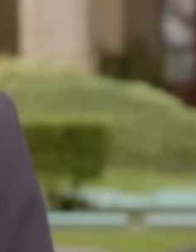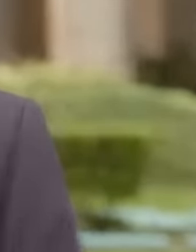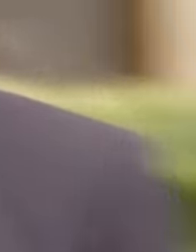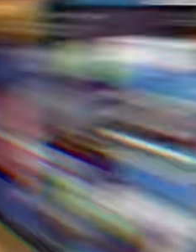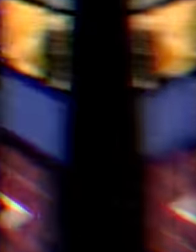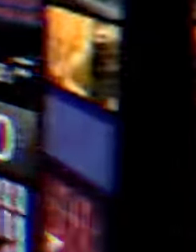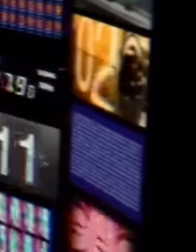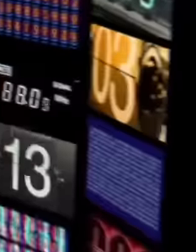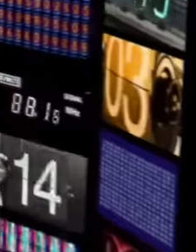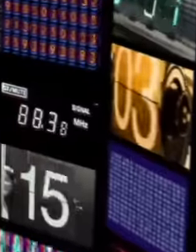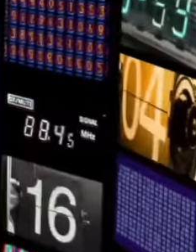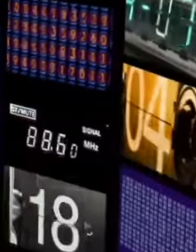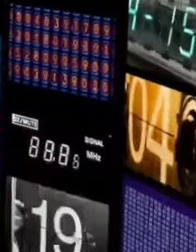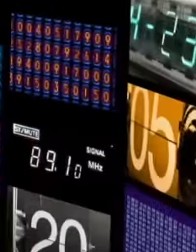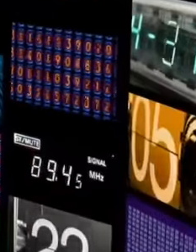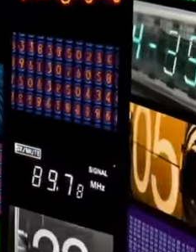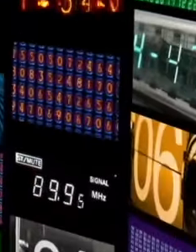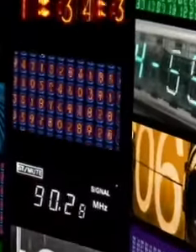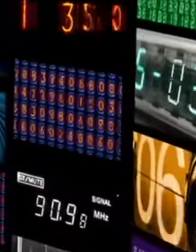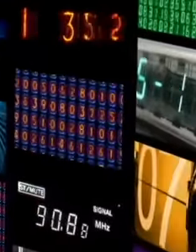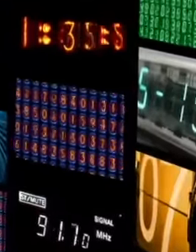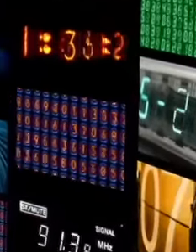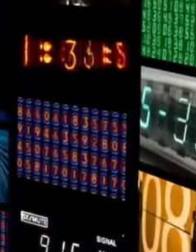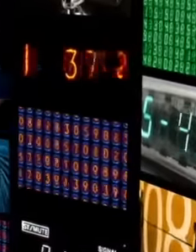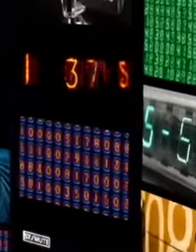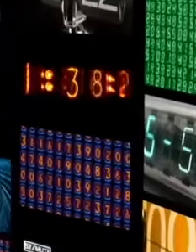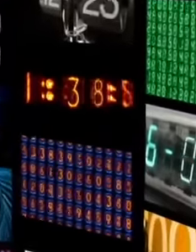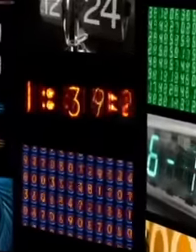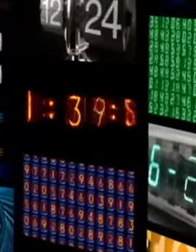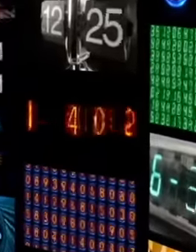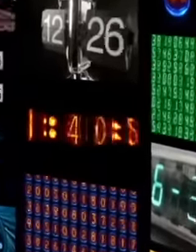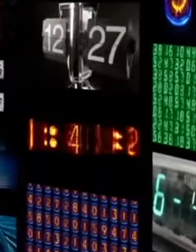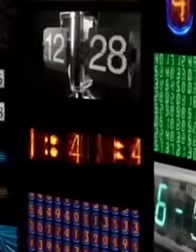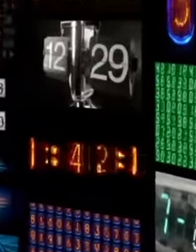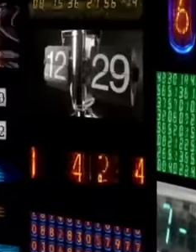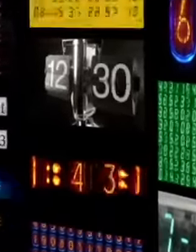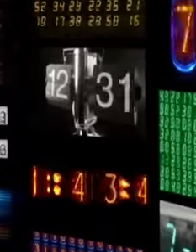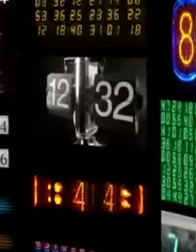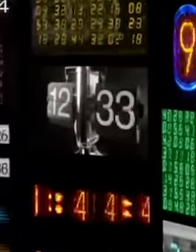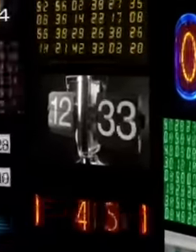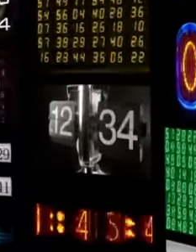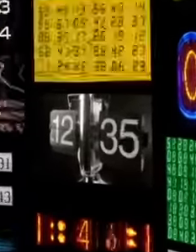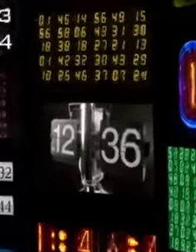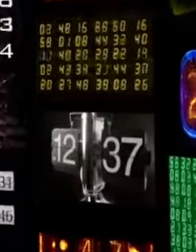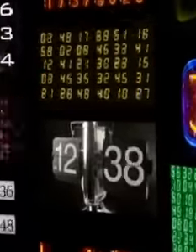has challenged the mass media since millions of Mexicans and foreigners watch